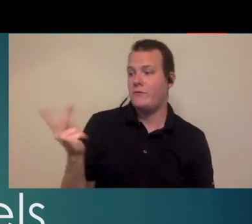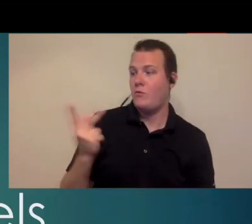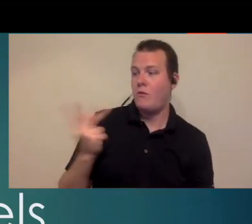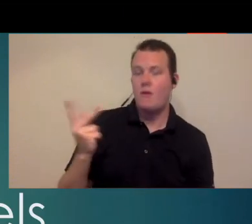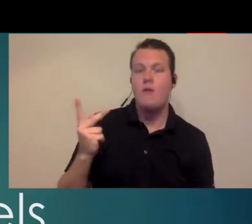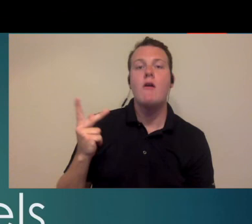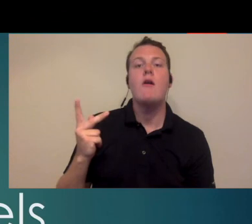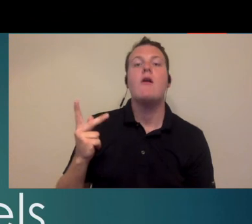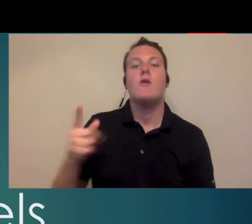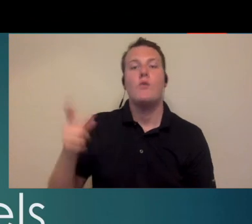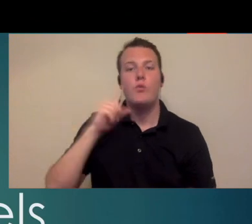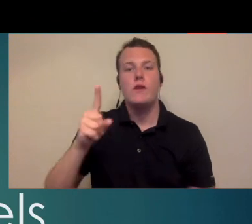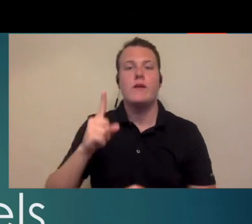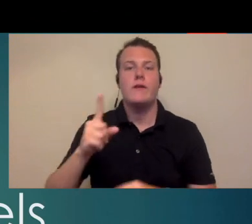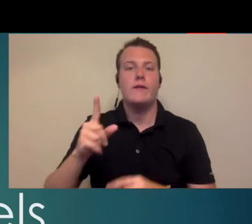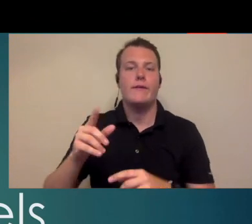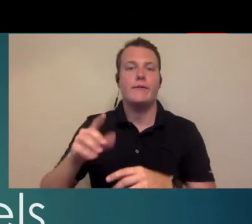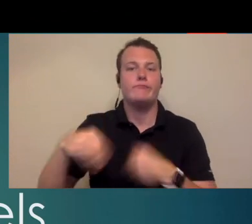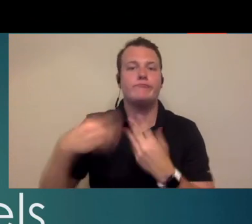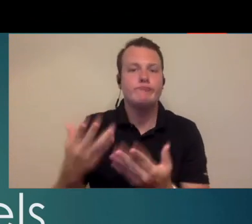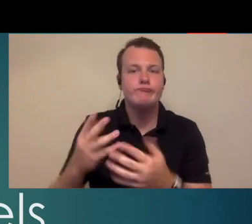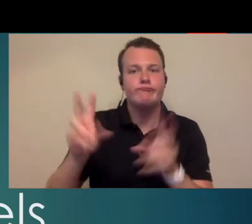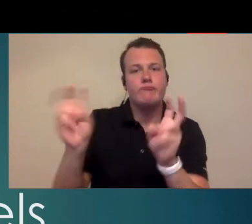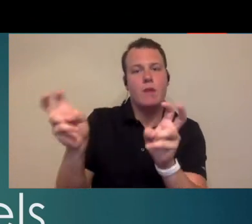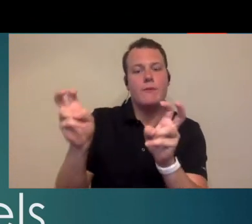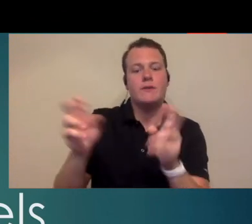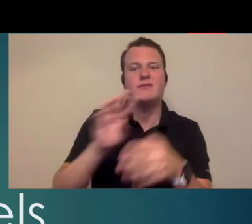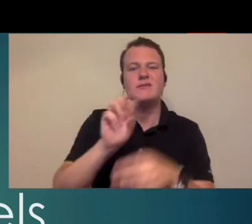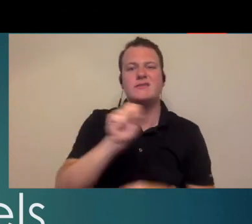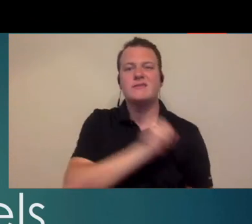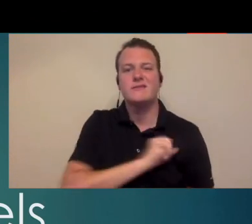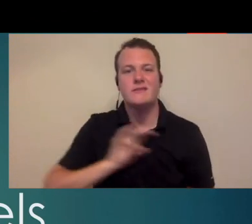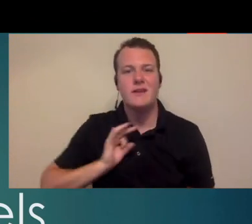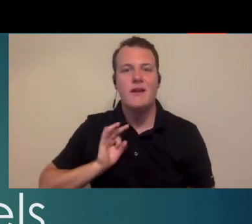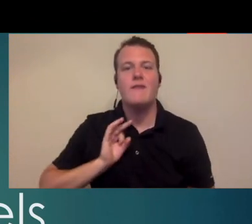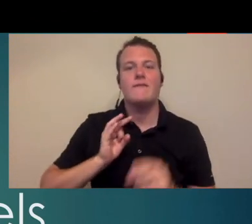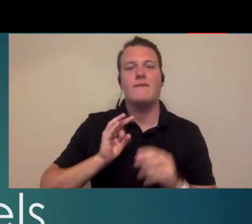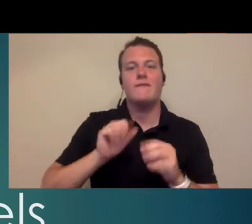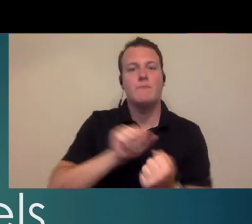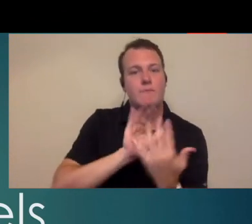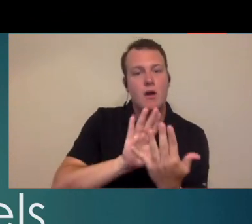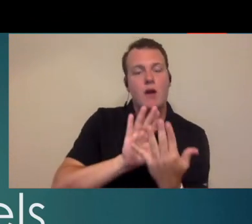urban and I got the topic of staffing modules and our models and how you staff